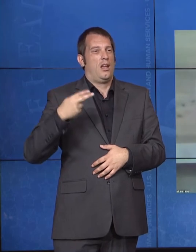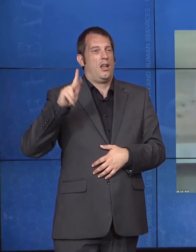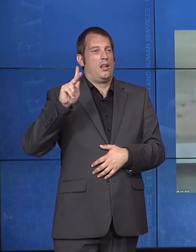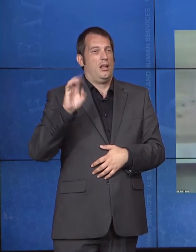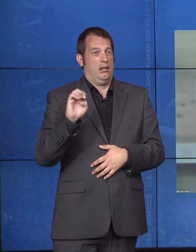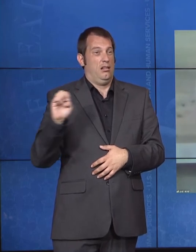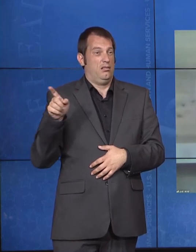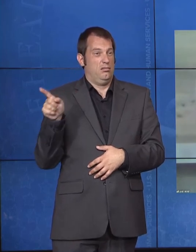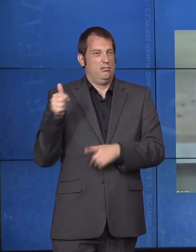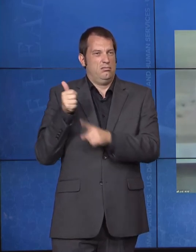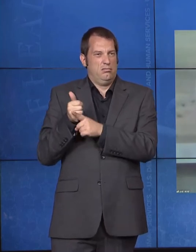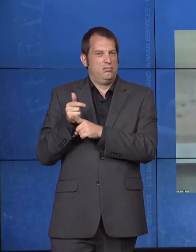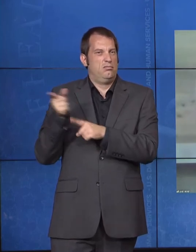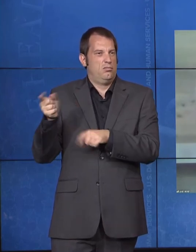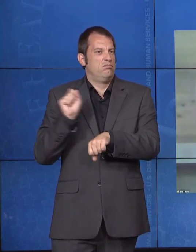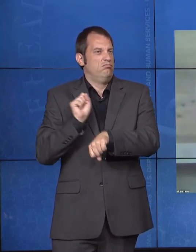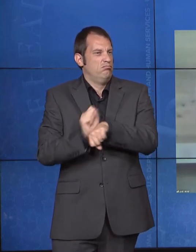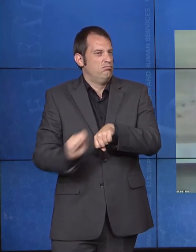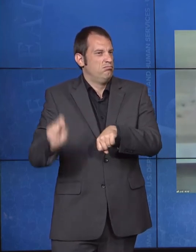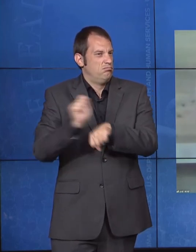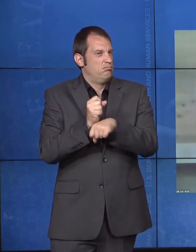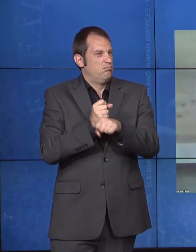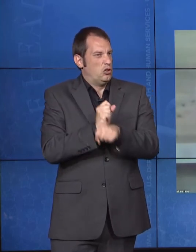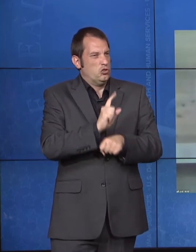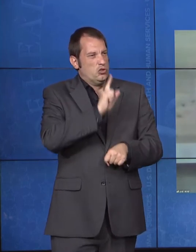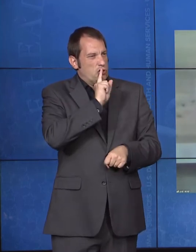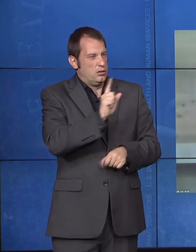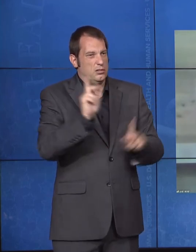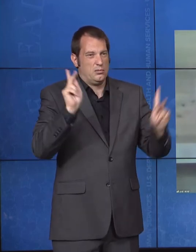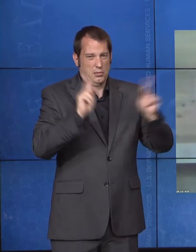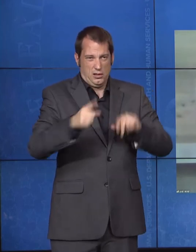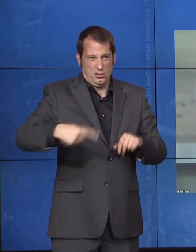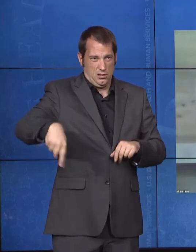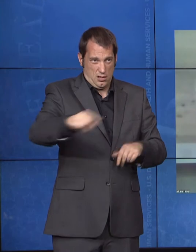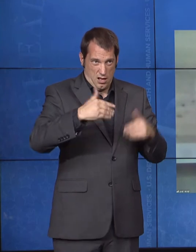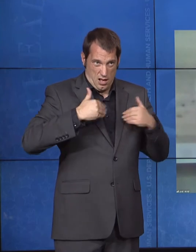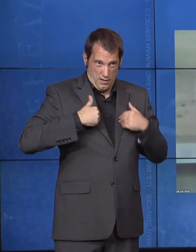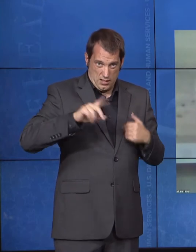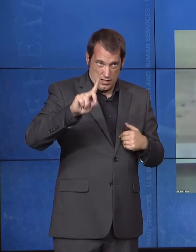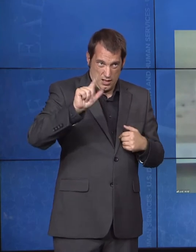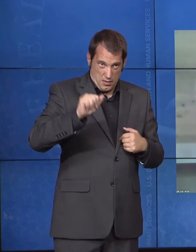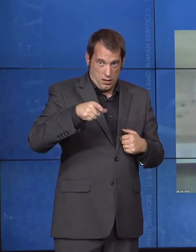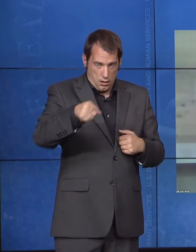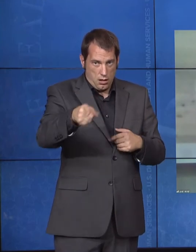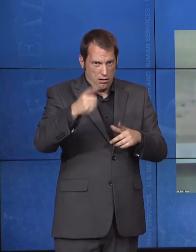particularly in those furthest reach most remote areas, also have access to care. Can